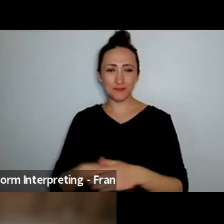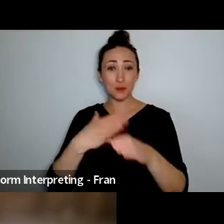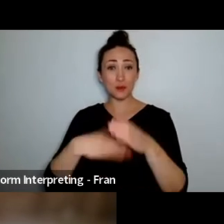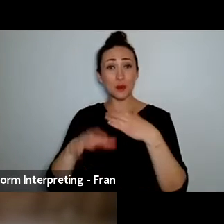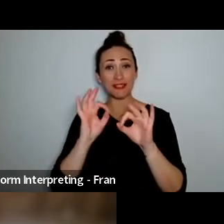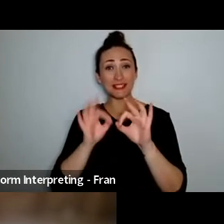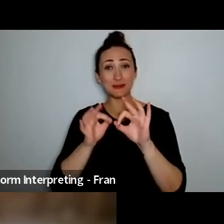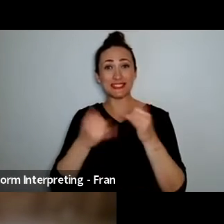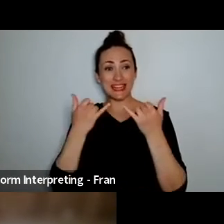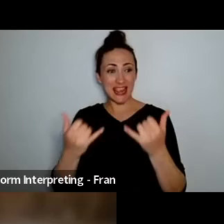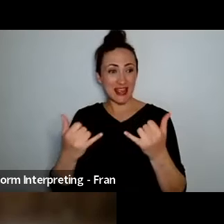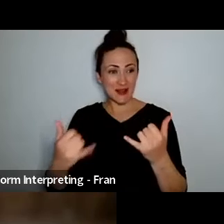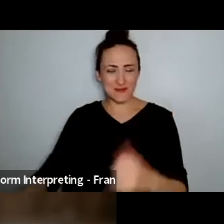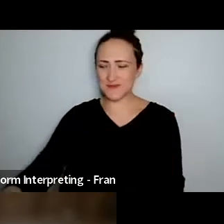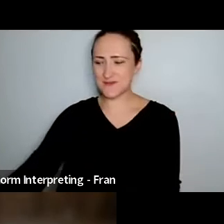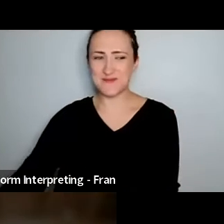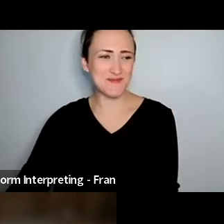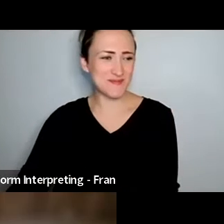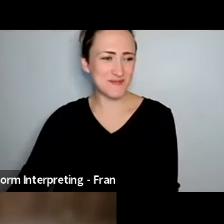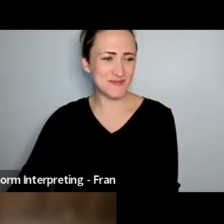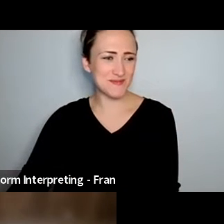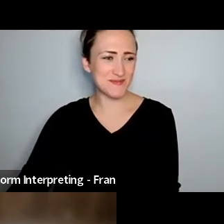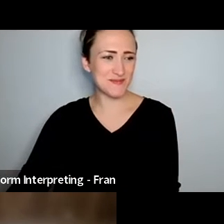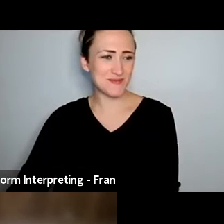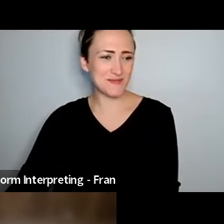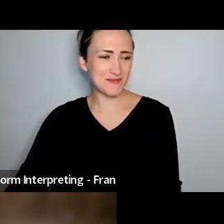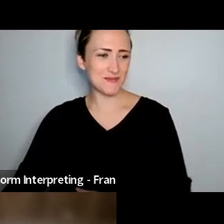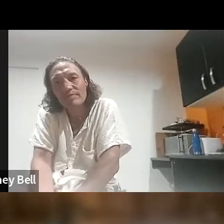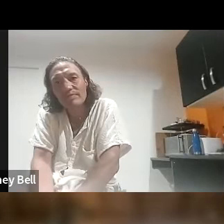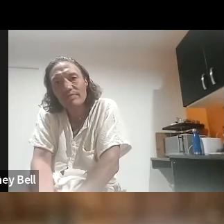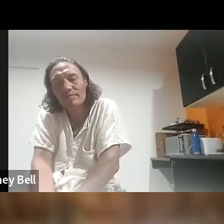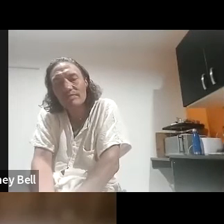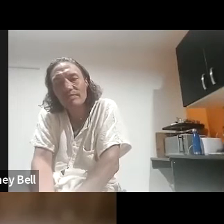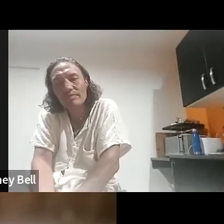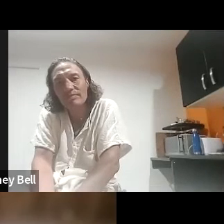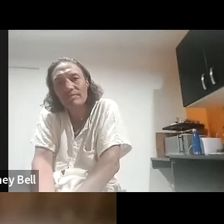swapping interpreters yes thank you Marc it's all right thank you